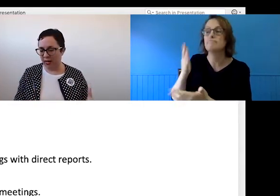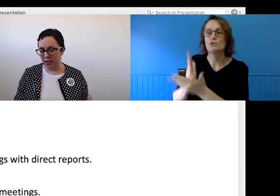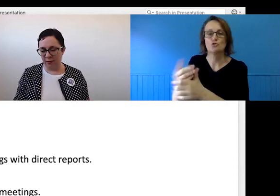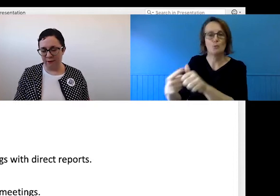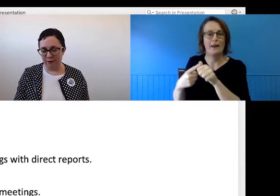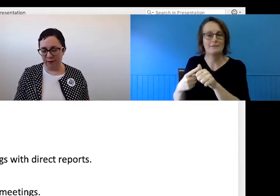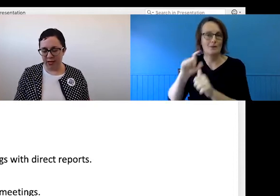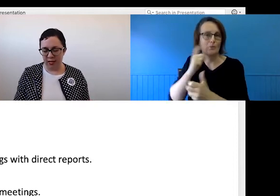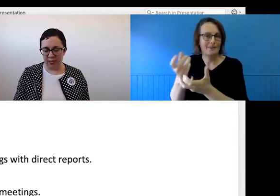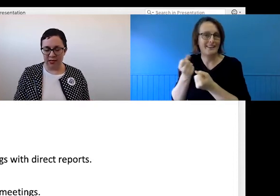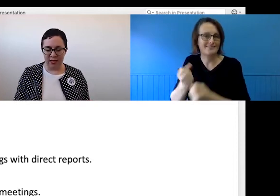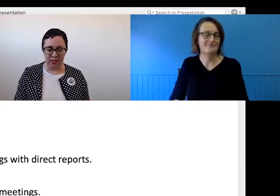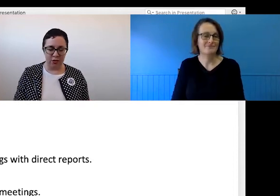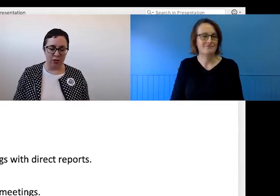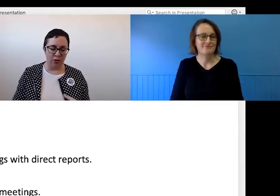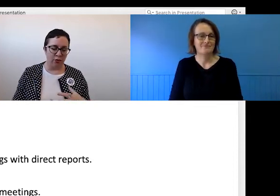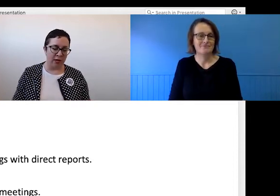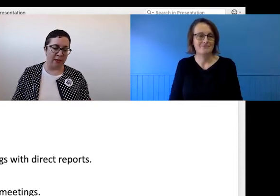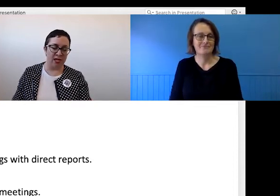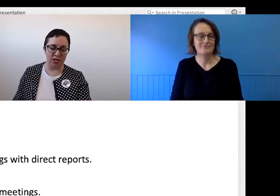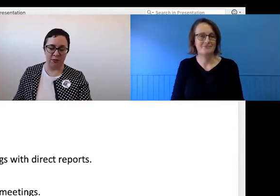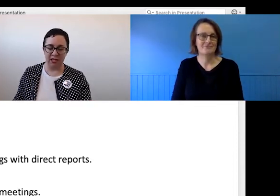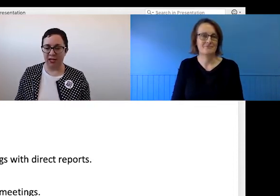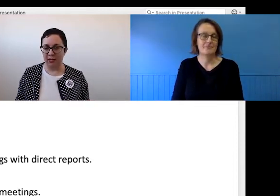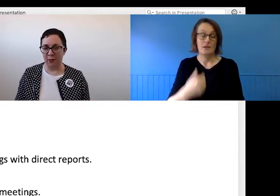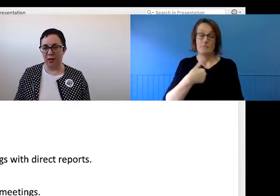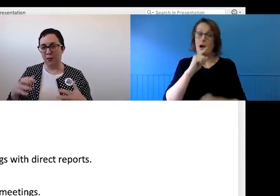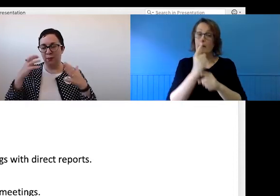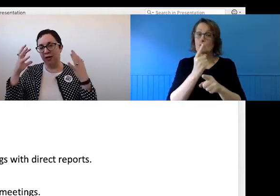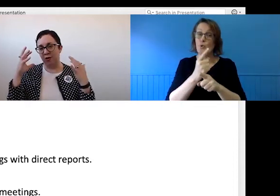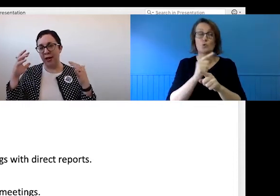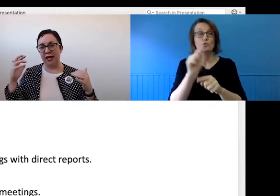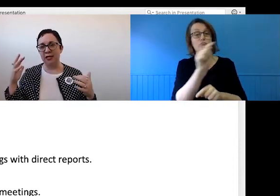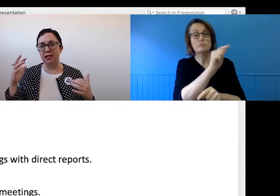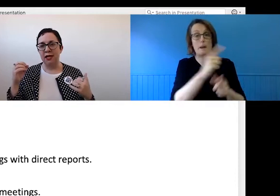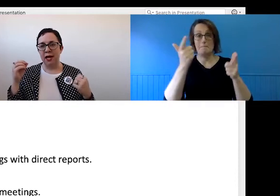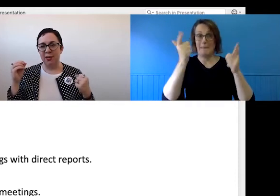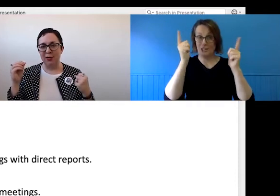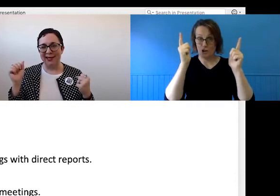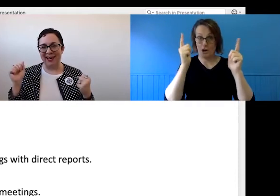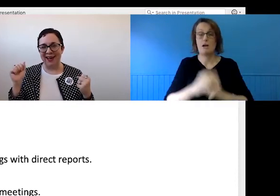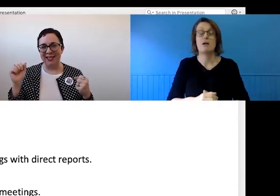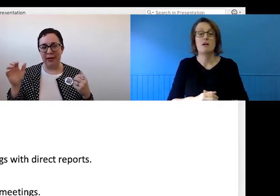When I say this to managers, in particular at the moment a lot of people getting very panicked, a panicked look in their eyes, about